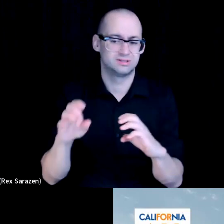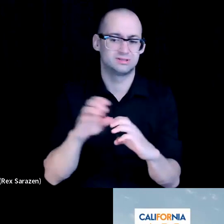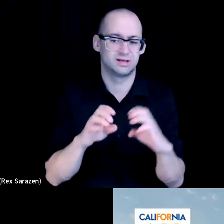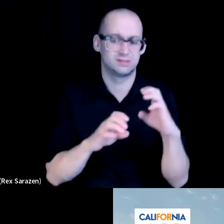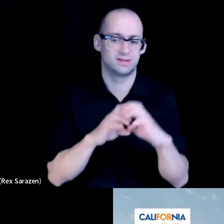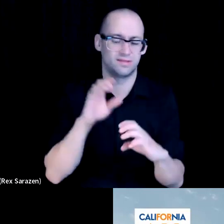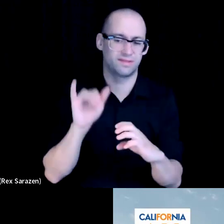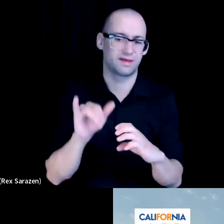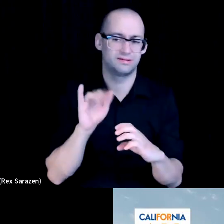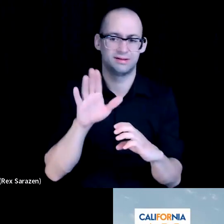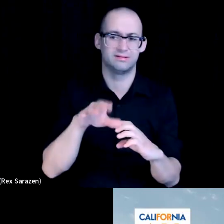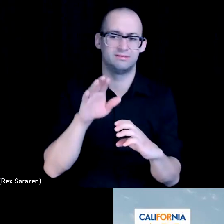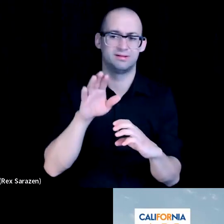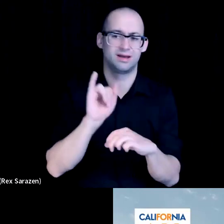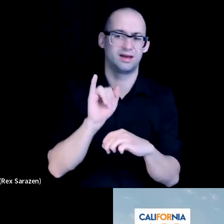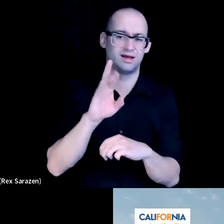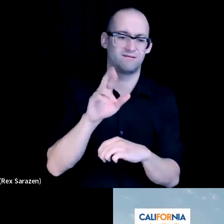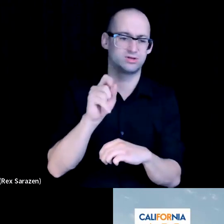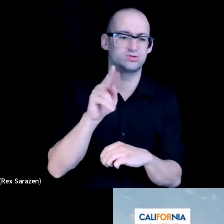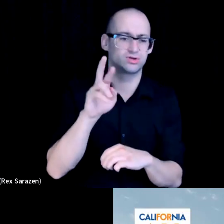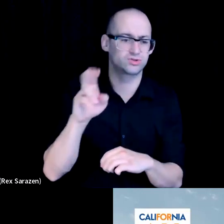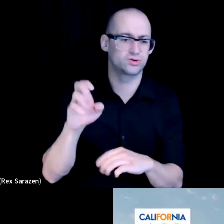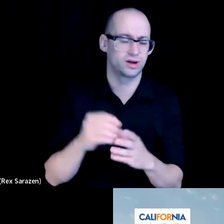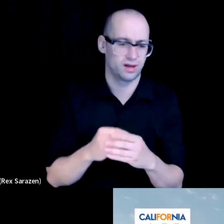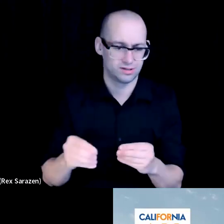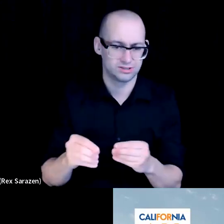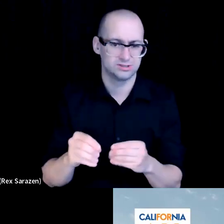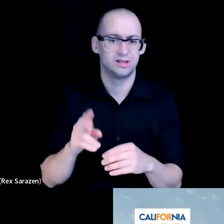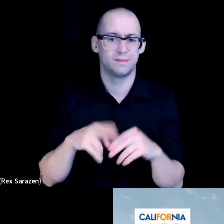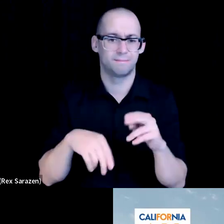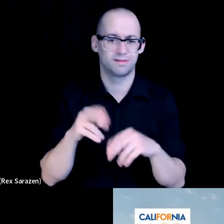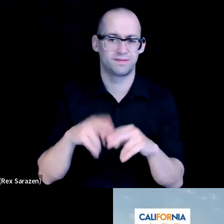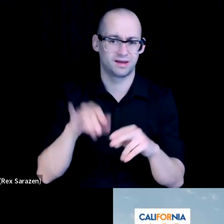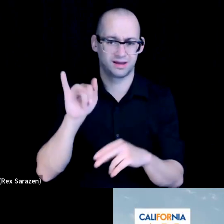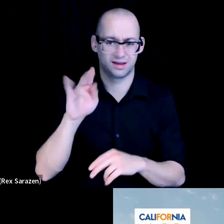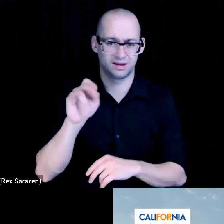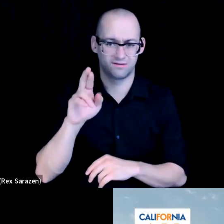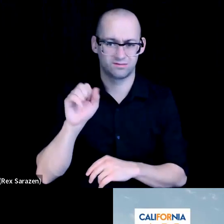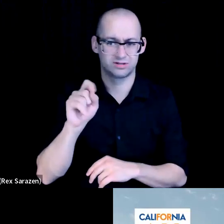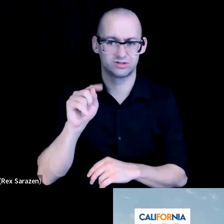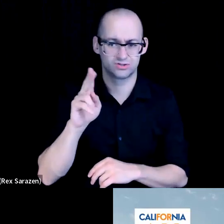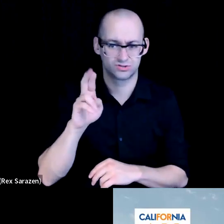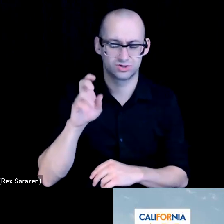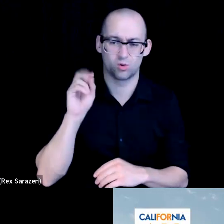that infrastructure dollars that come to build the infrastructure or leverage to create opportunity